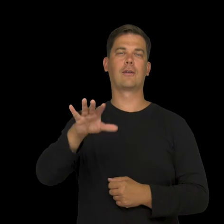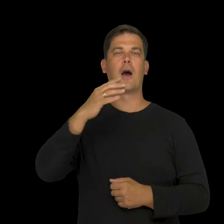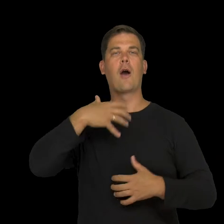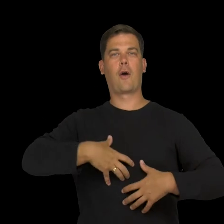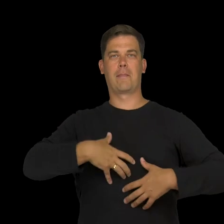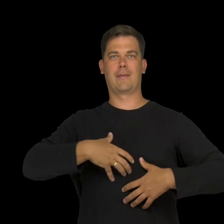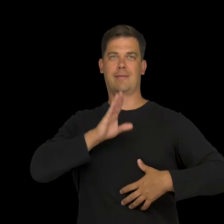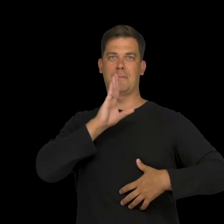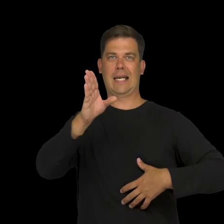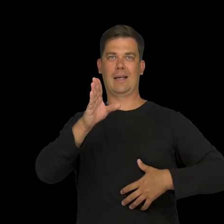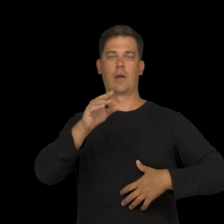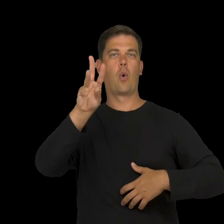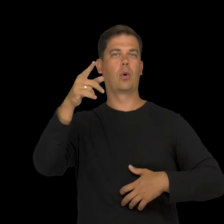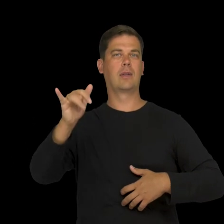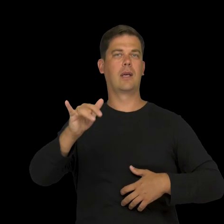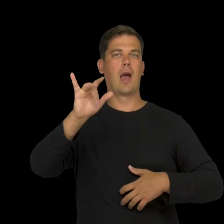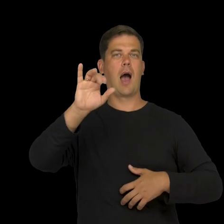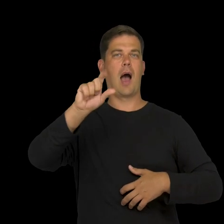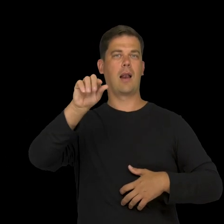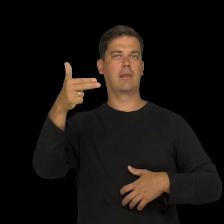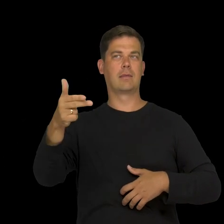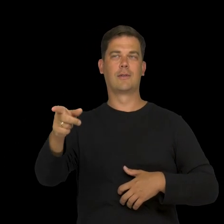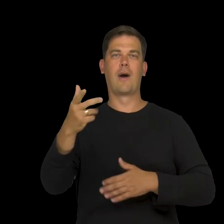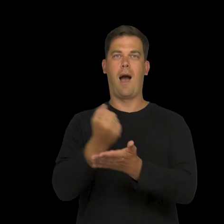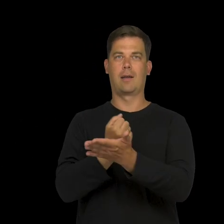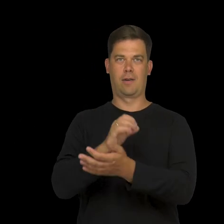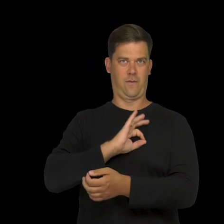In the morning, I watched an American comedy, by Woody Allen.